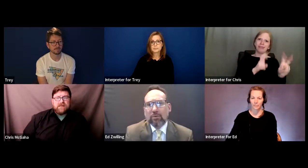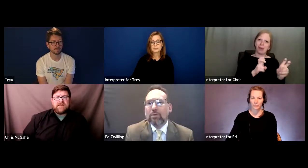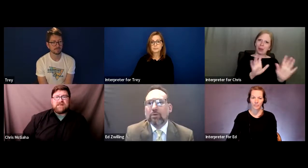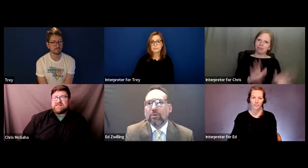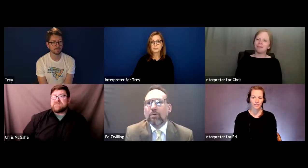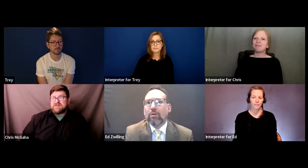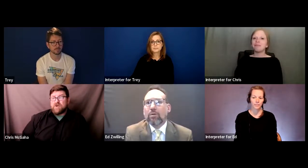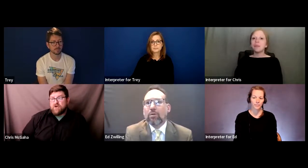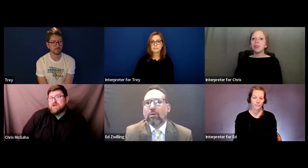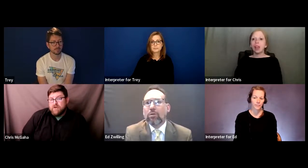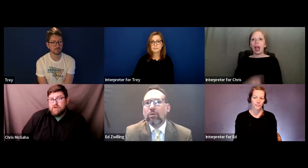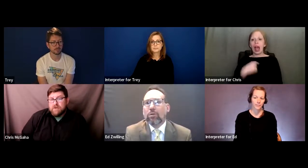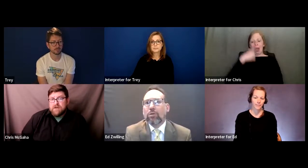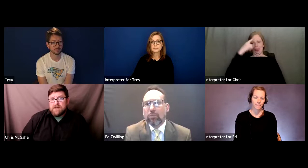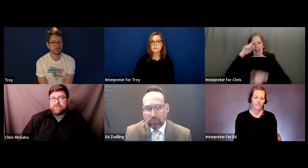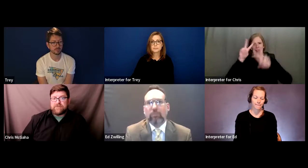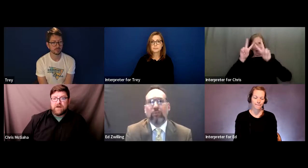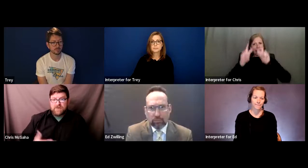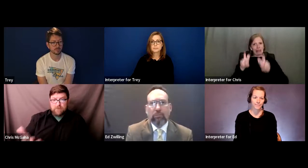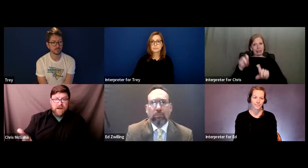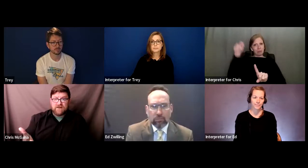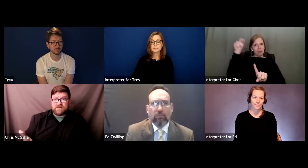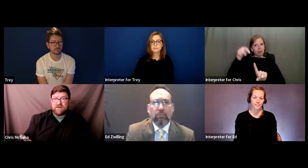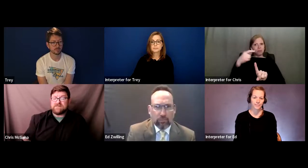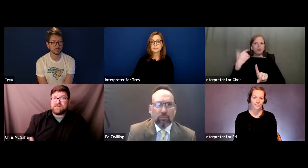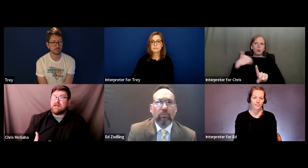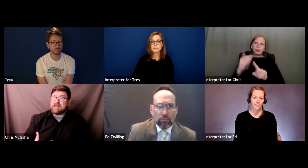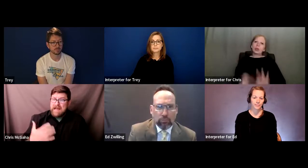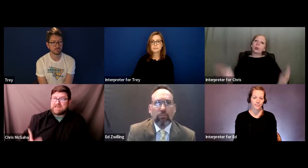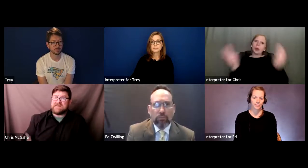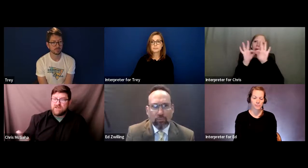But I think assessments are critical if their parents aren't here listening, like asking